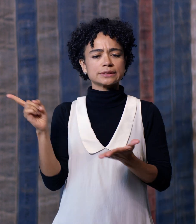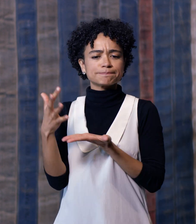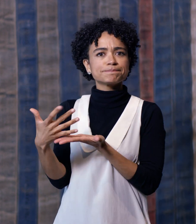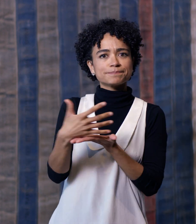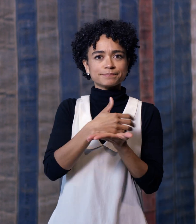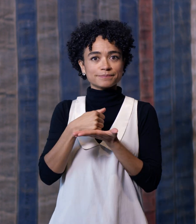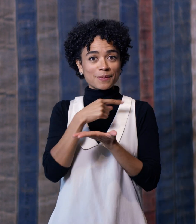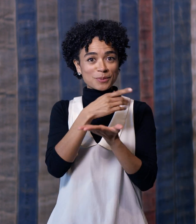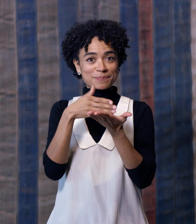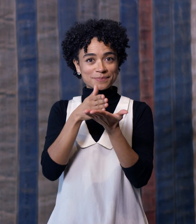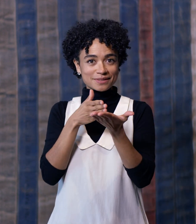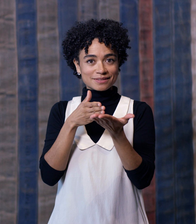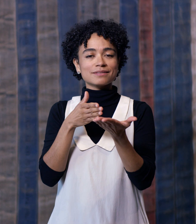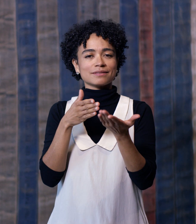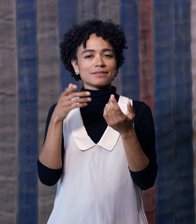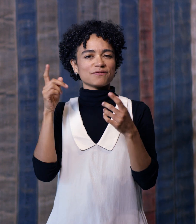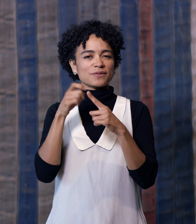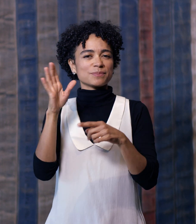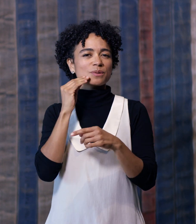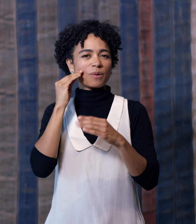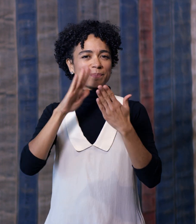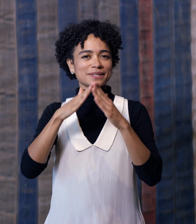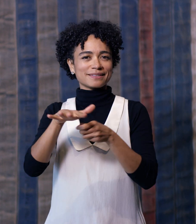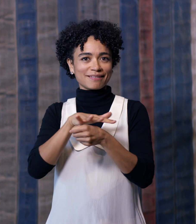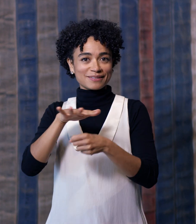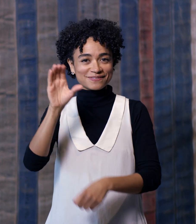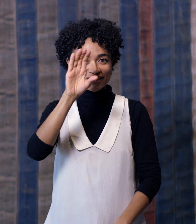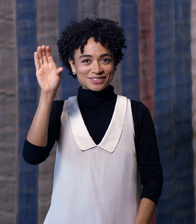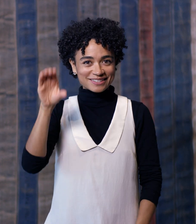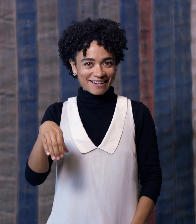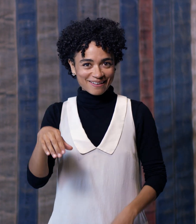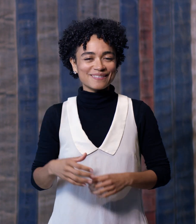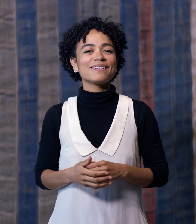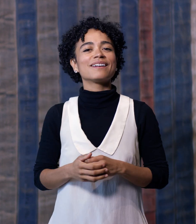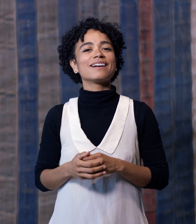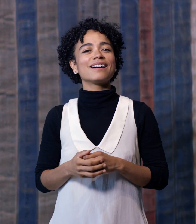He collected the materials from his hometown in Chicago.